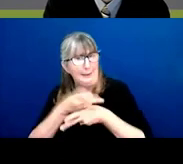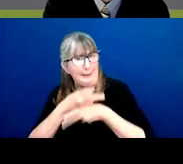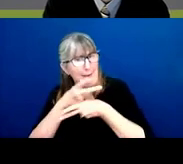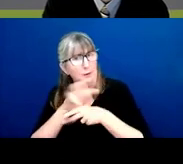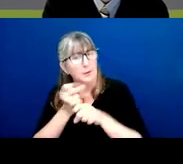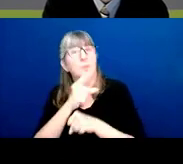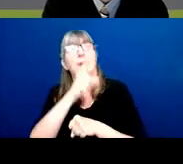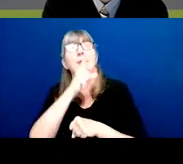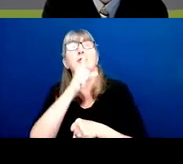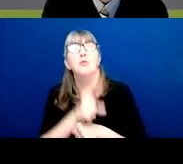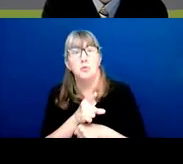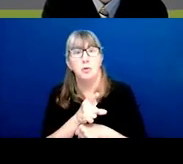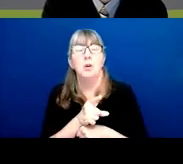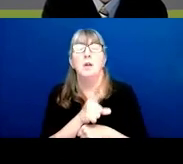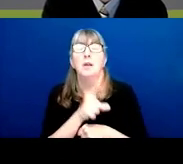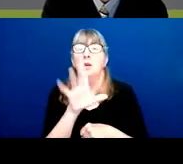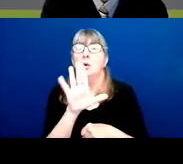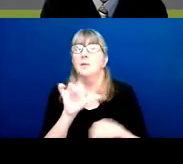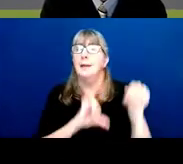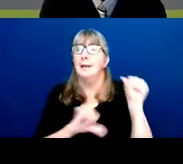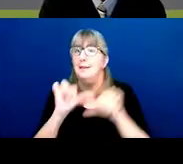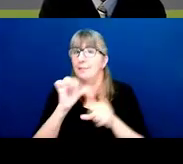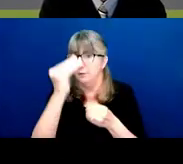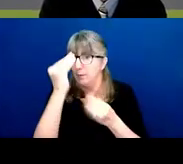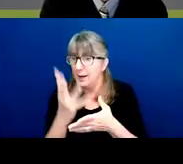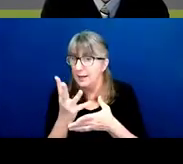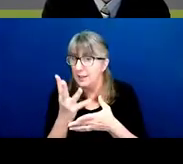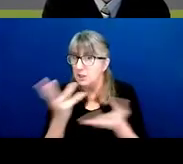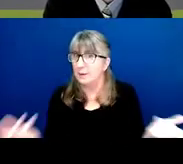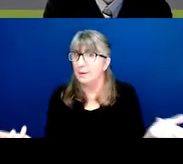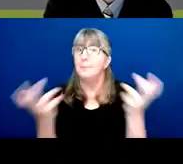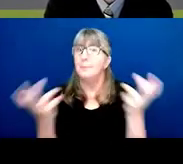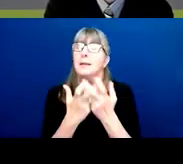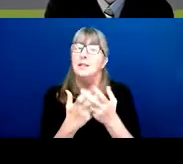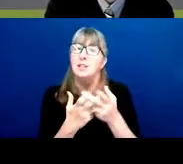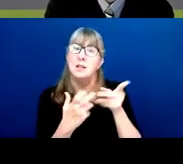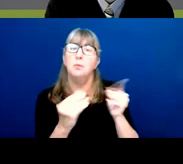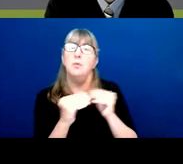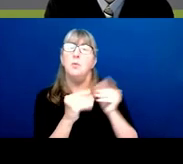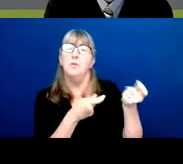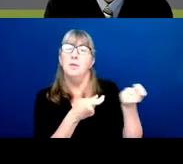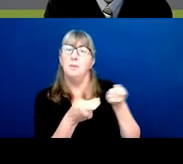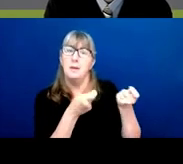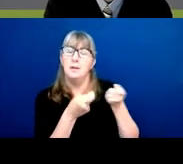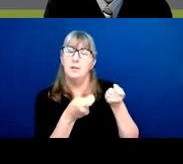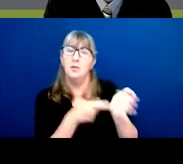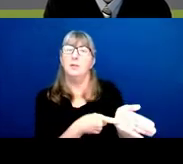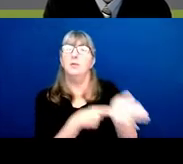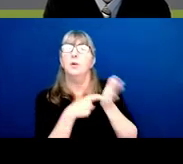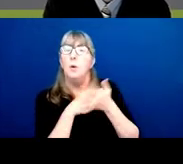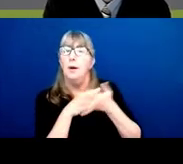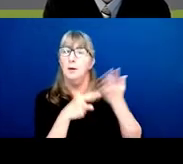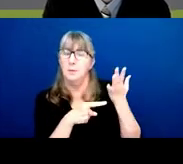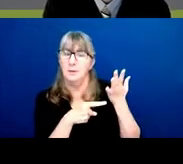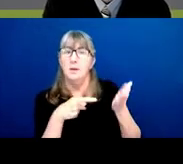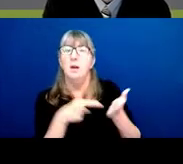that your scientific information is matching up with some more of the administrative requirements of the institute.